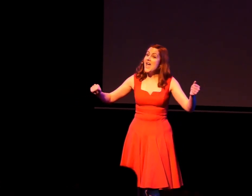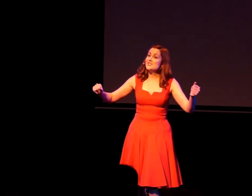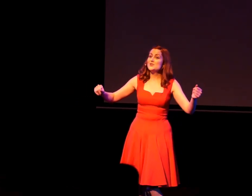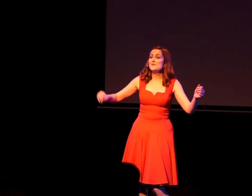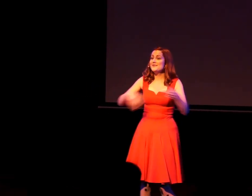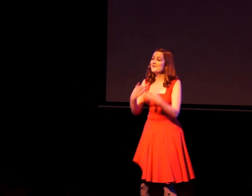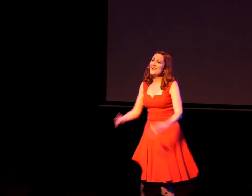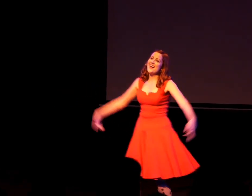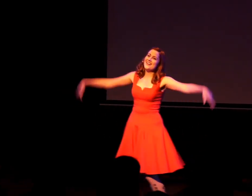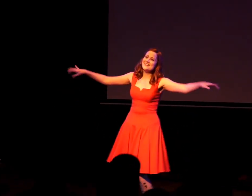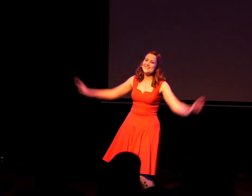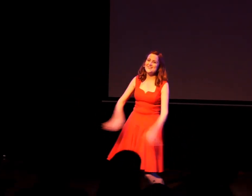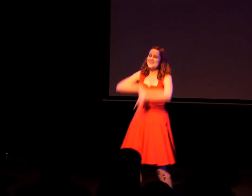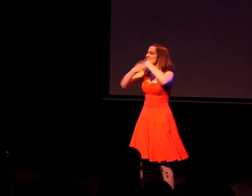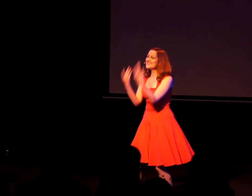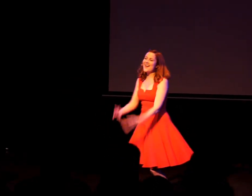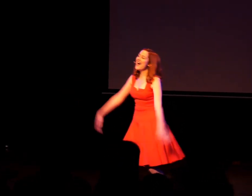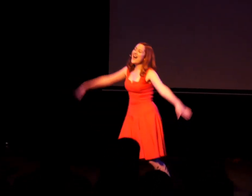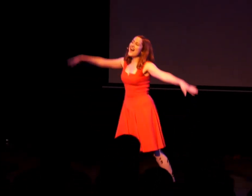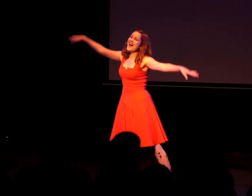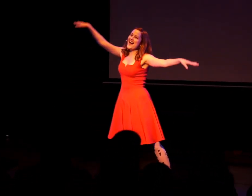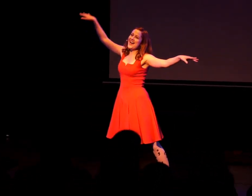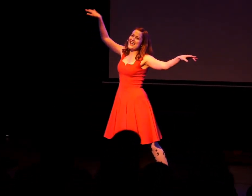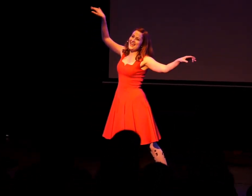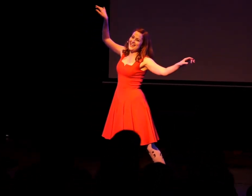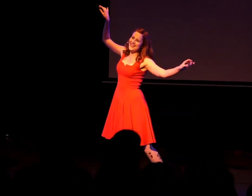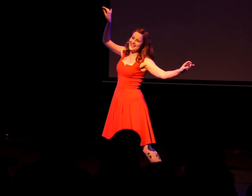and you'd been flung into the sky.